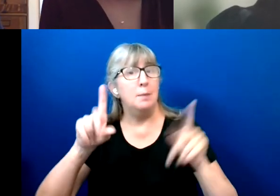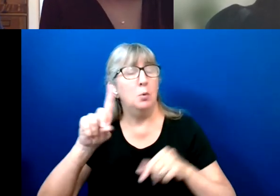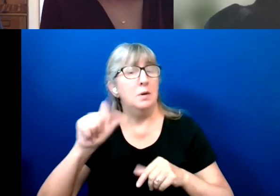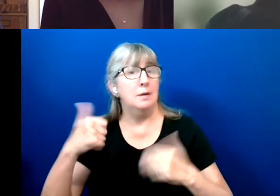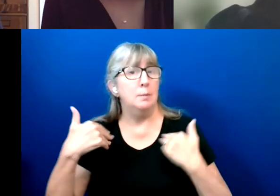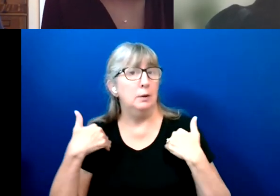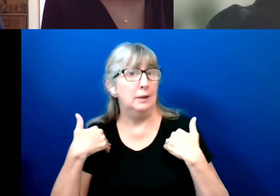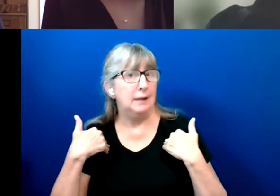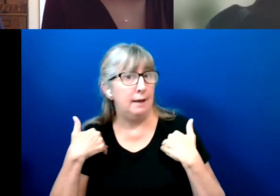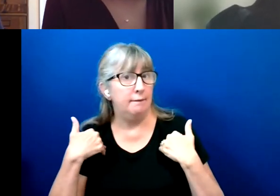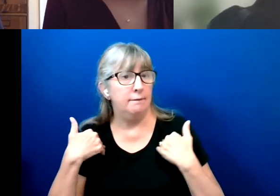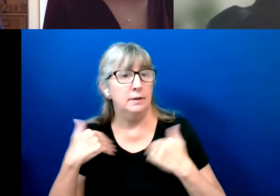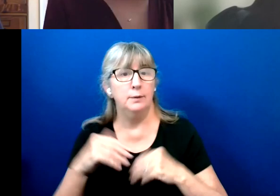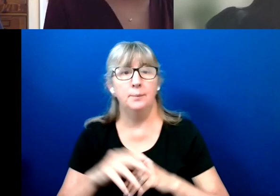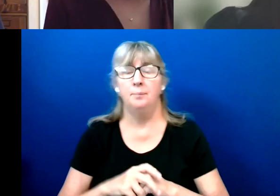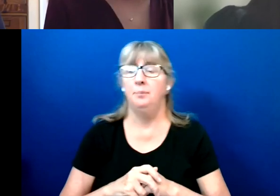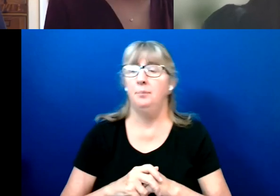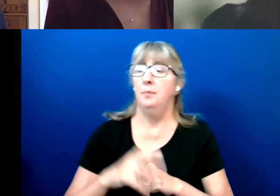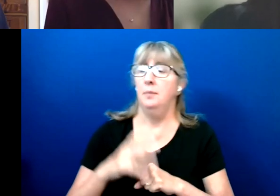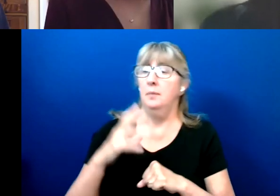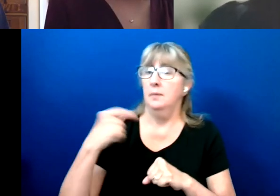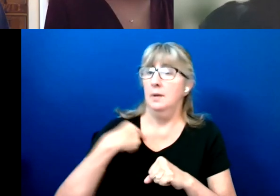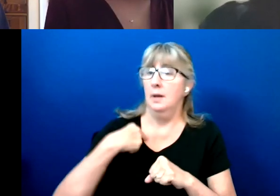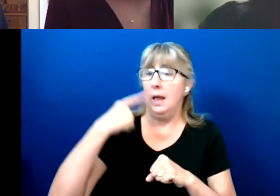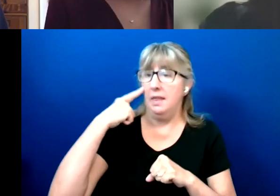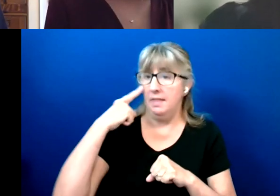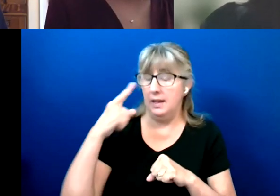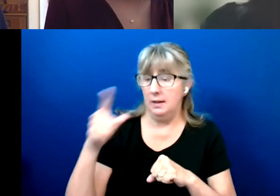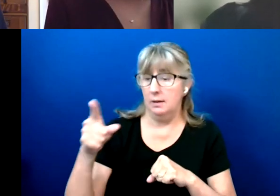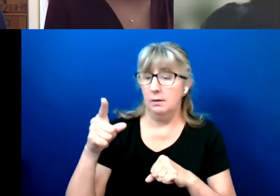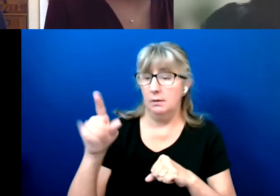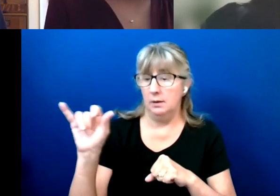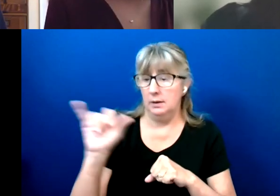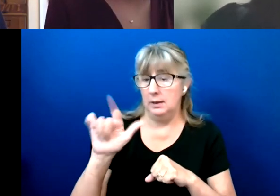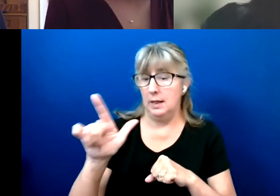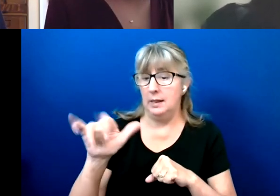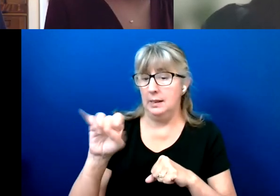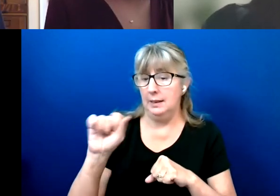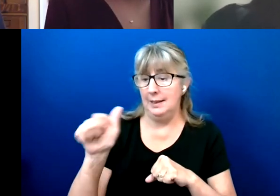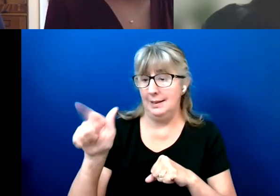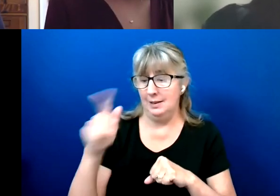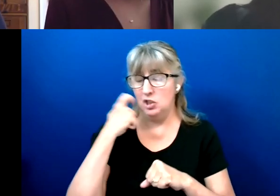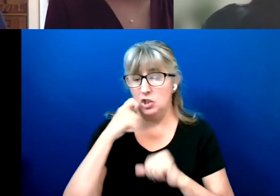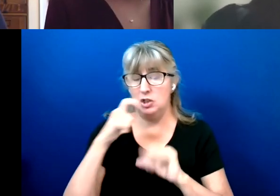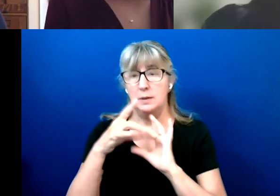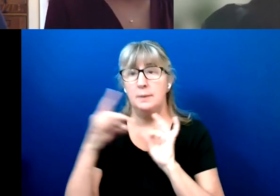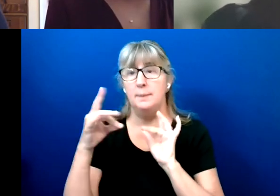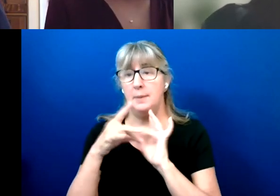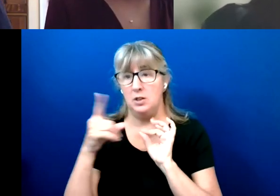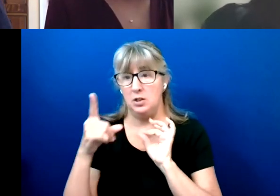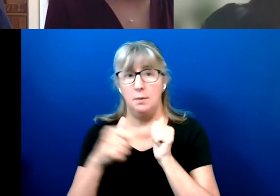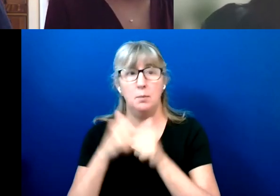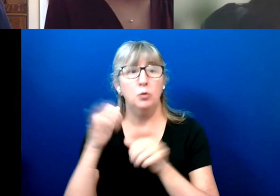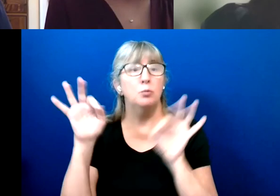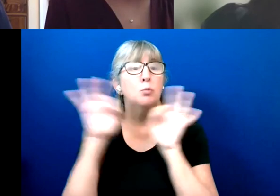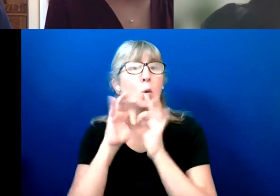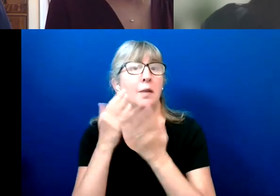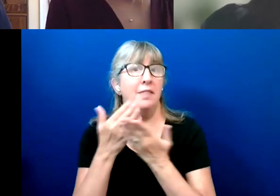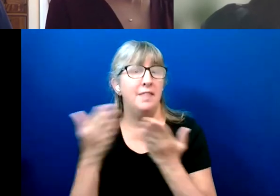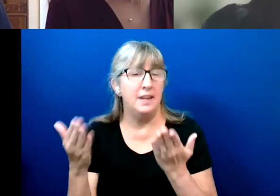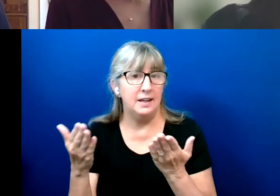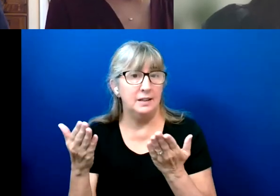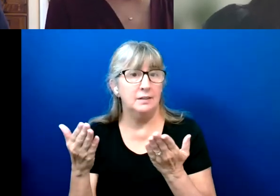I think Lisa named the most important things accounting for that increase.